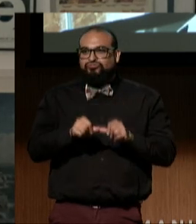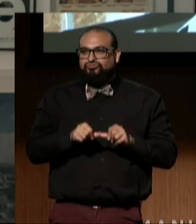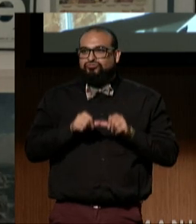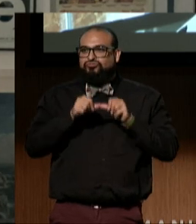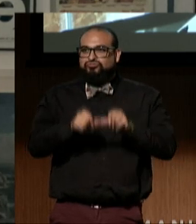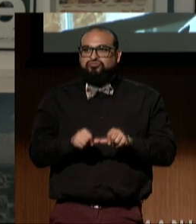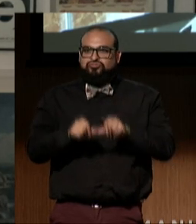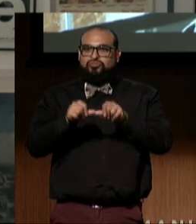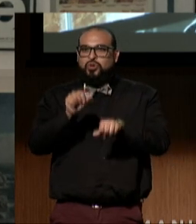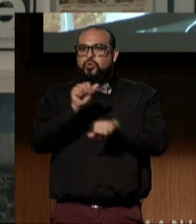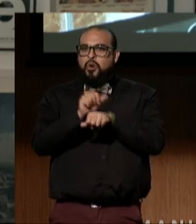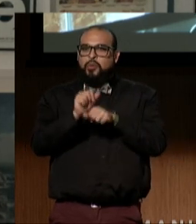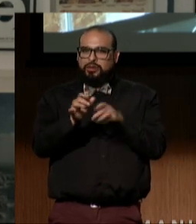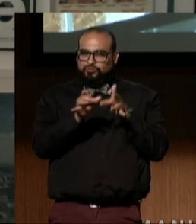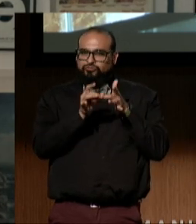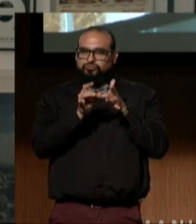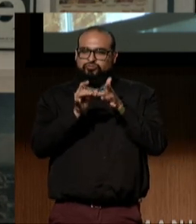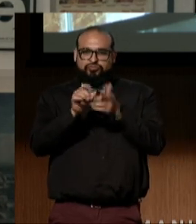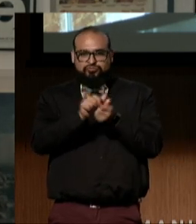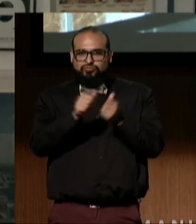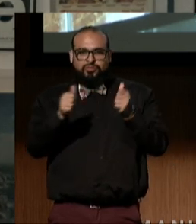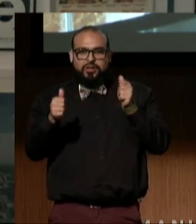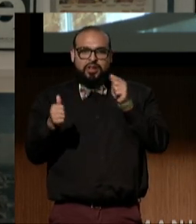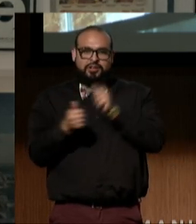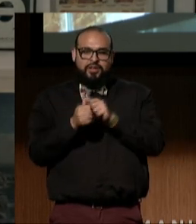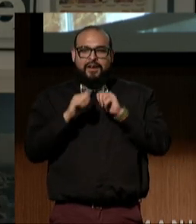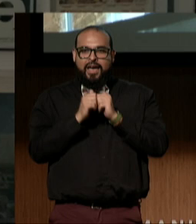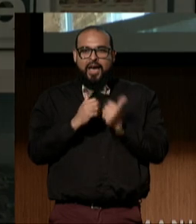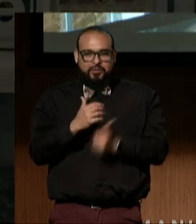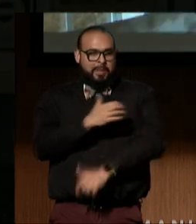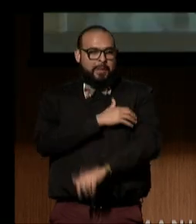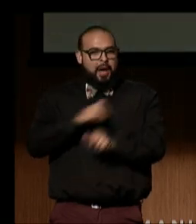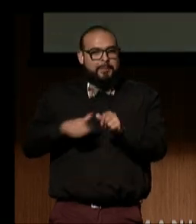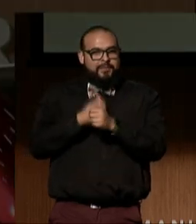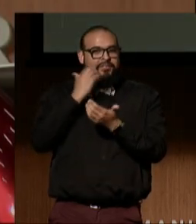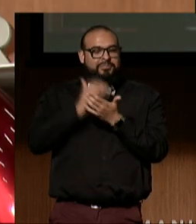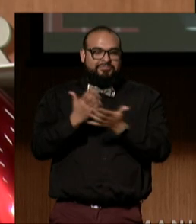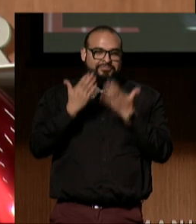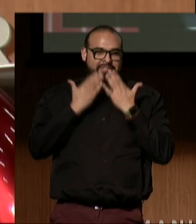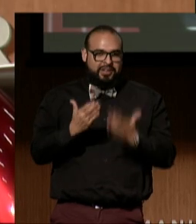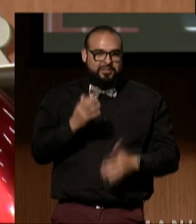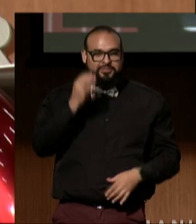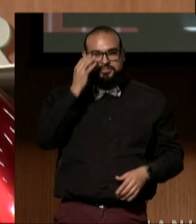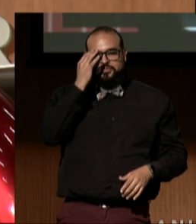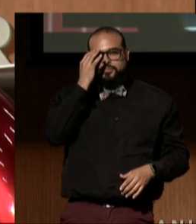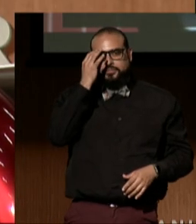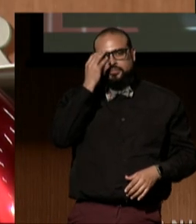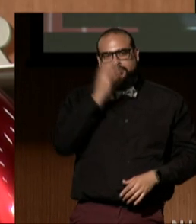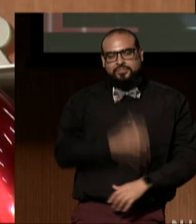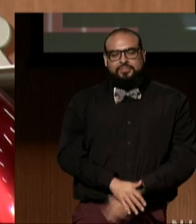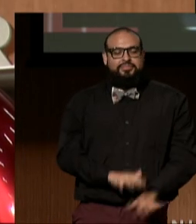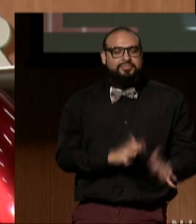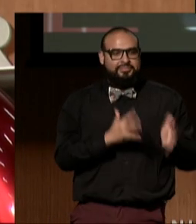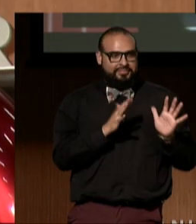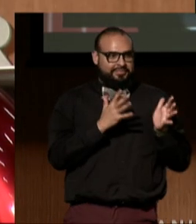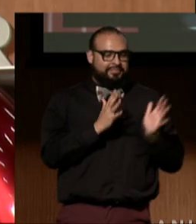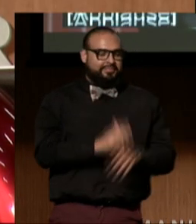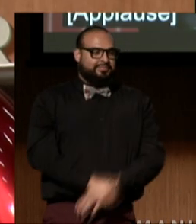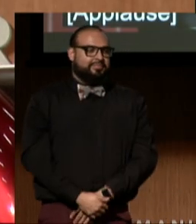to drive change through the power of imagery. Thank you, again. (audience applauding)